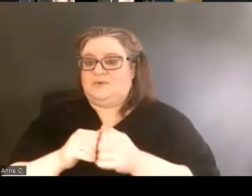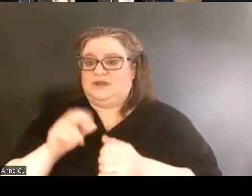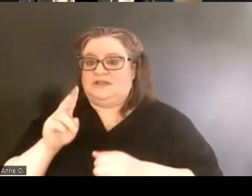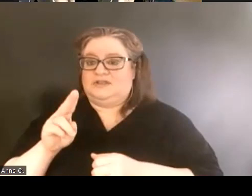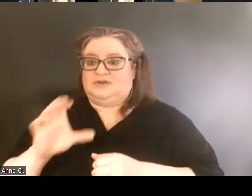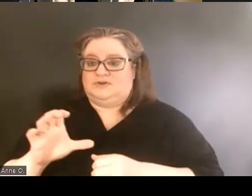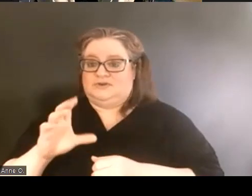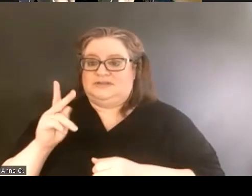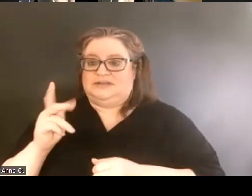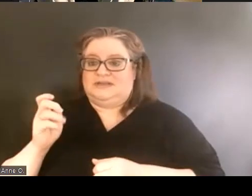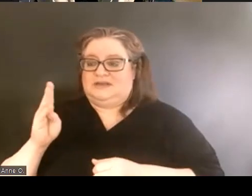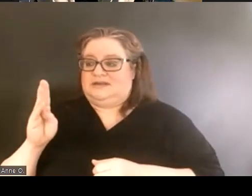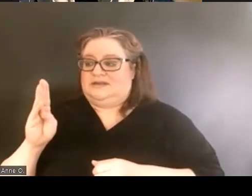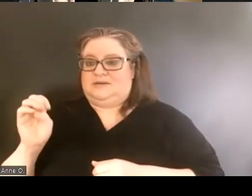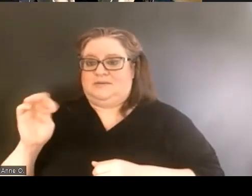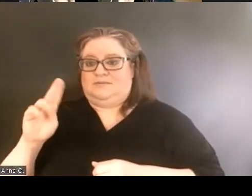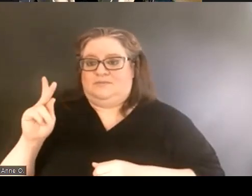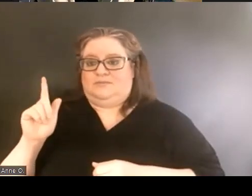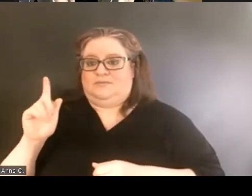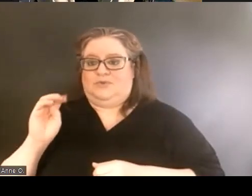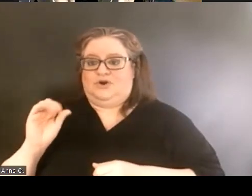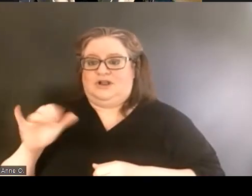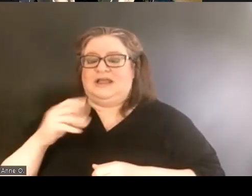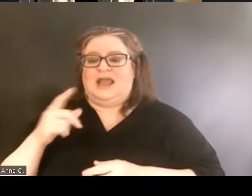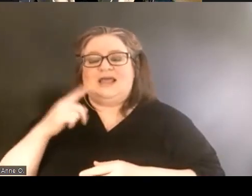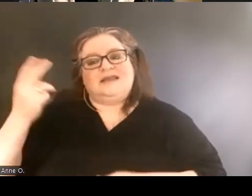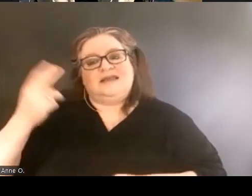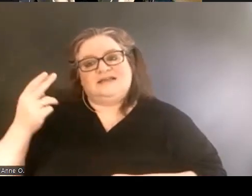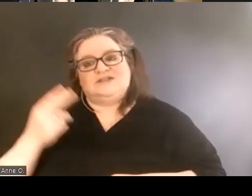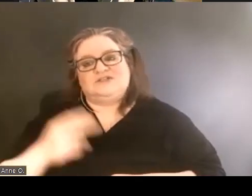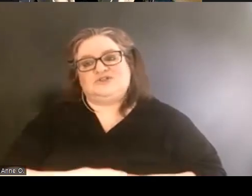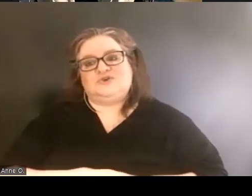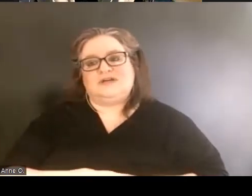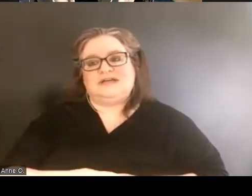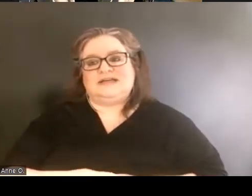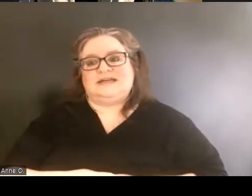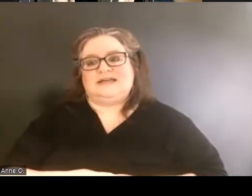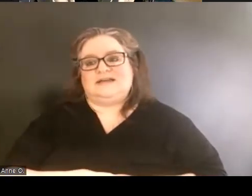And so the history of the disability rights movement